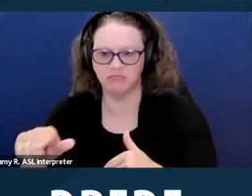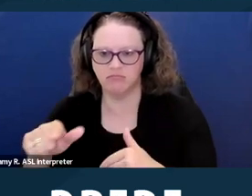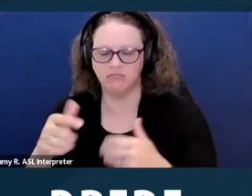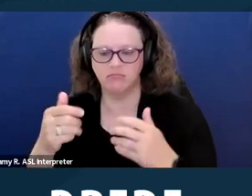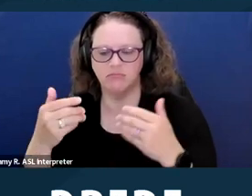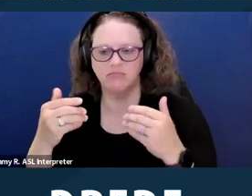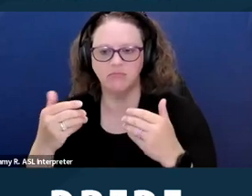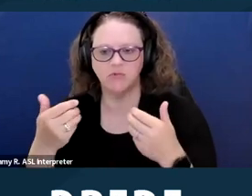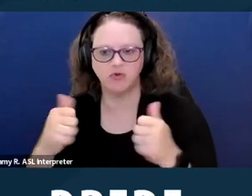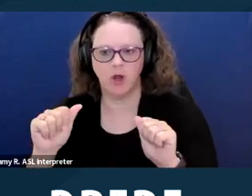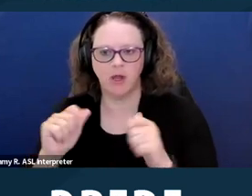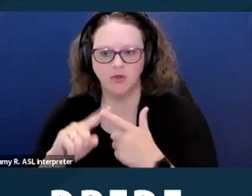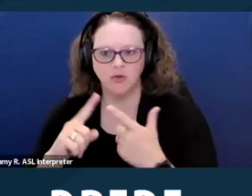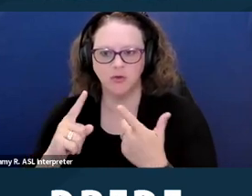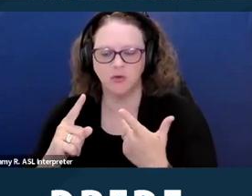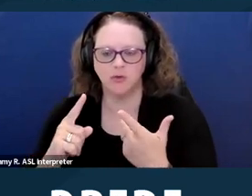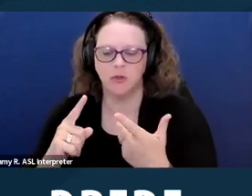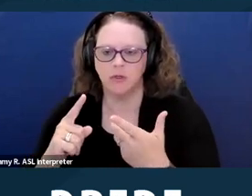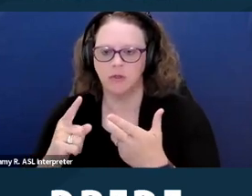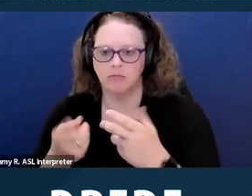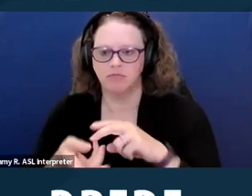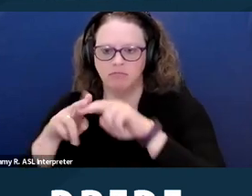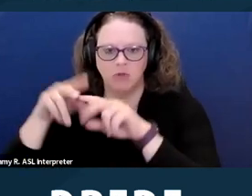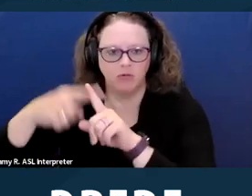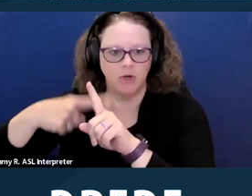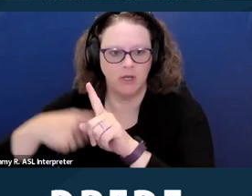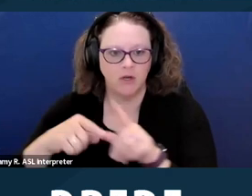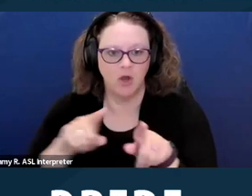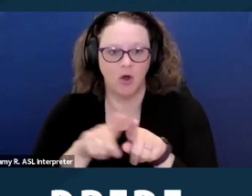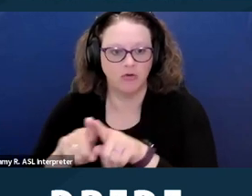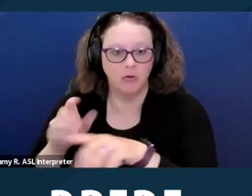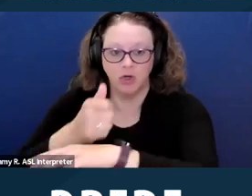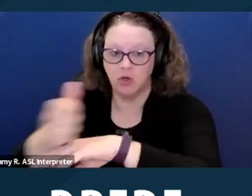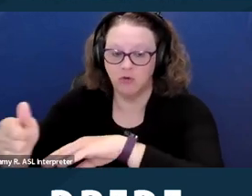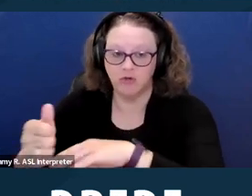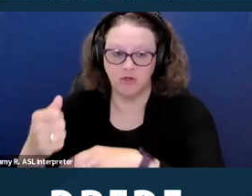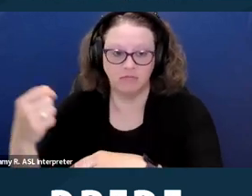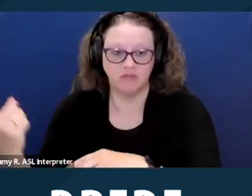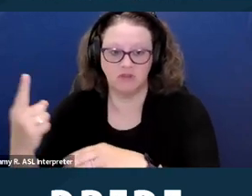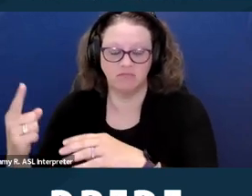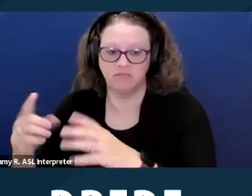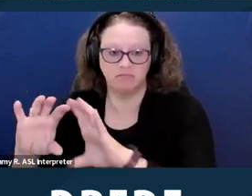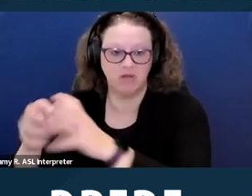prospective tenants for fraud in that situation saying that they should have disclosed it. I'm not aware of any law that says